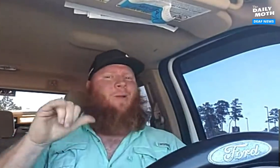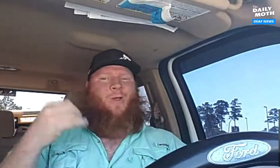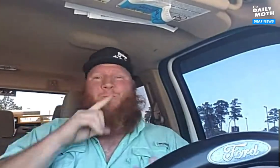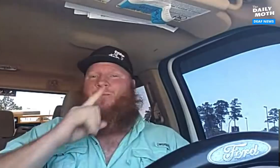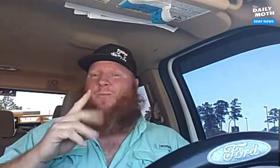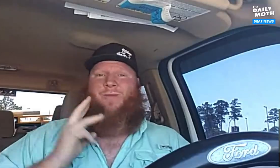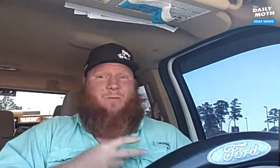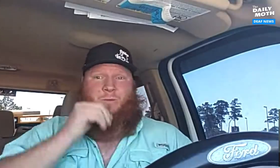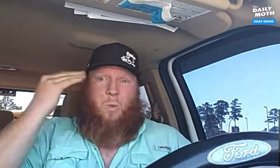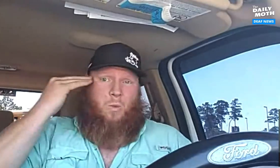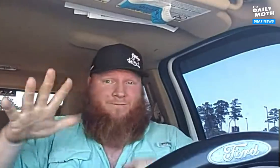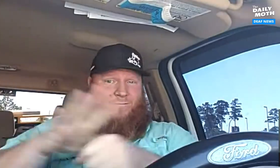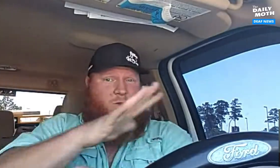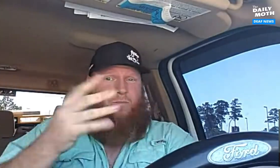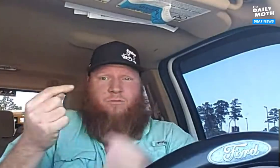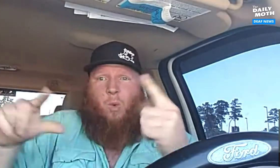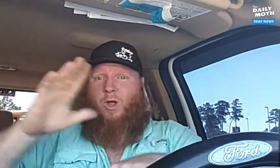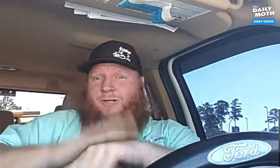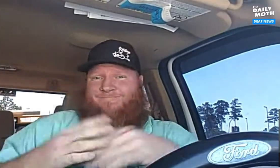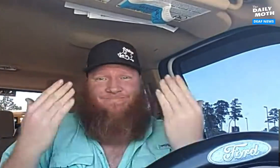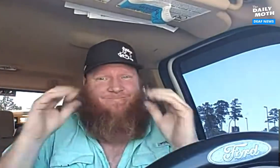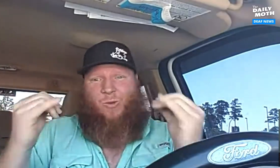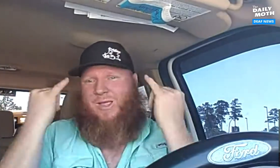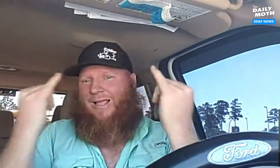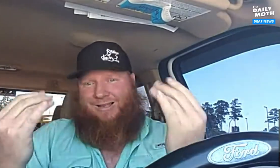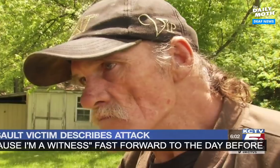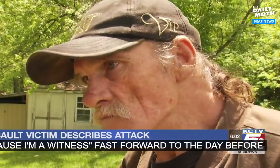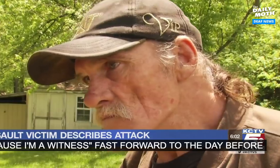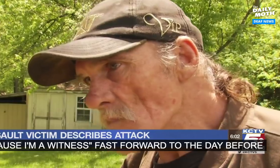So I'm not sure. We don't know the full story. We have no idea.